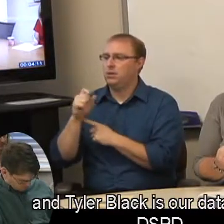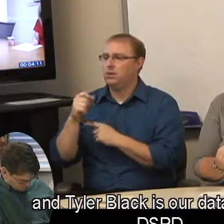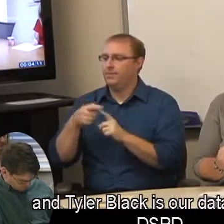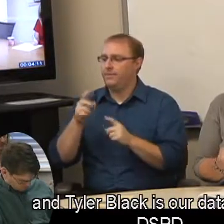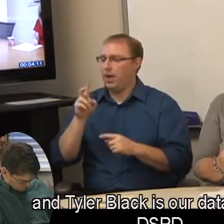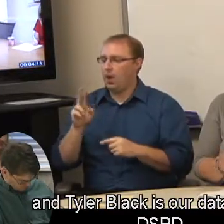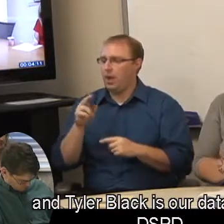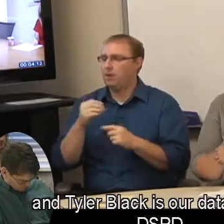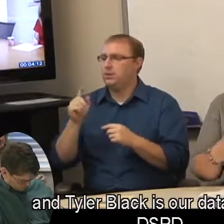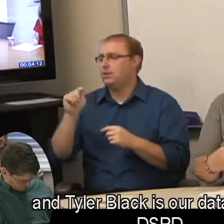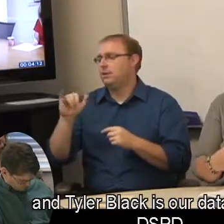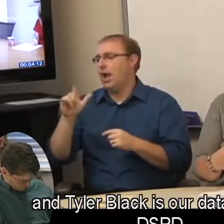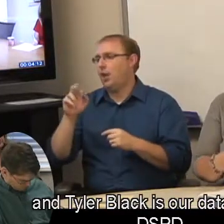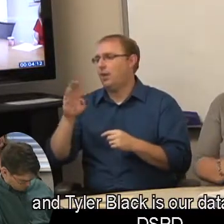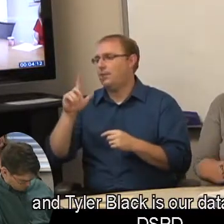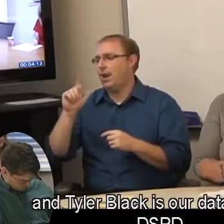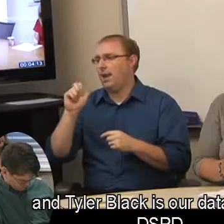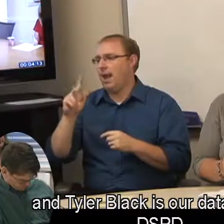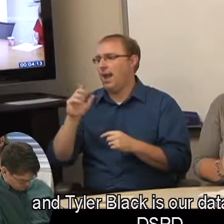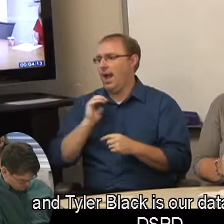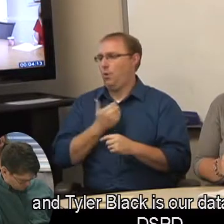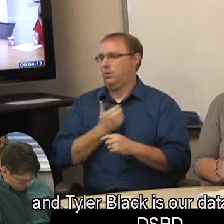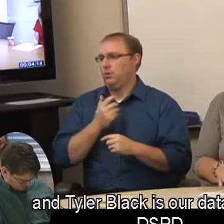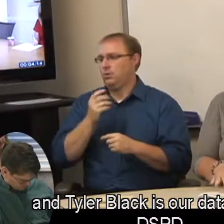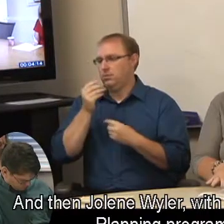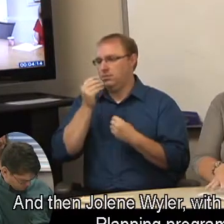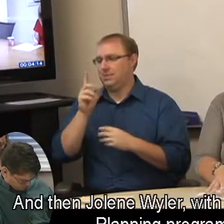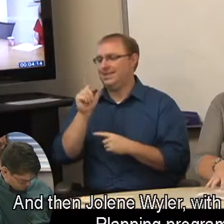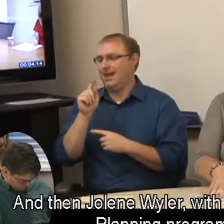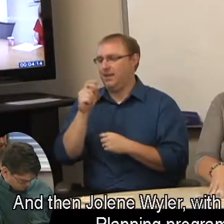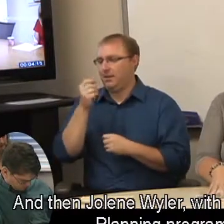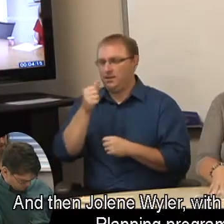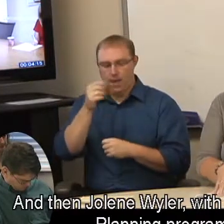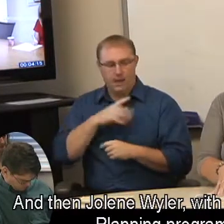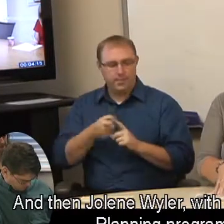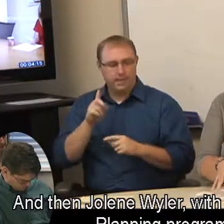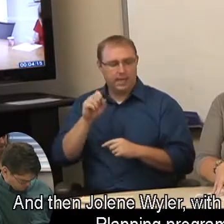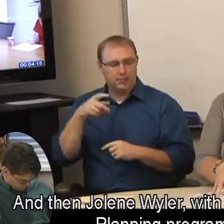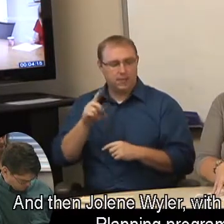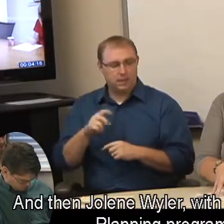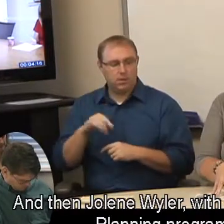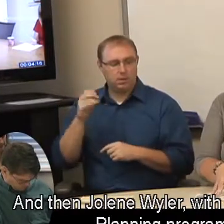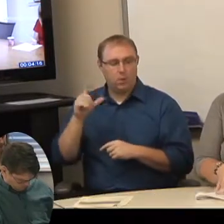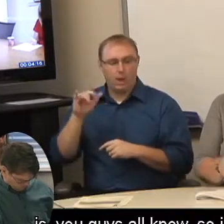and Tyler Black is our data guy with DSPD. And then Jolene Wyler, with the Benefits Planning program